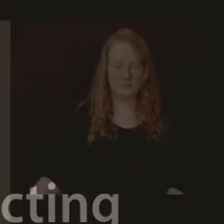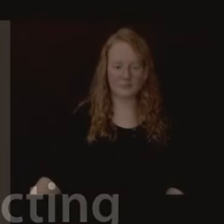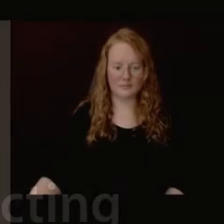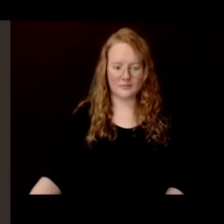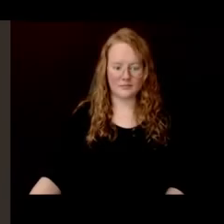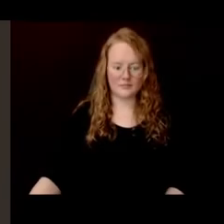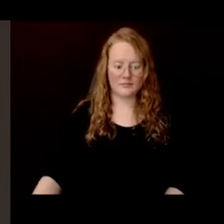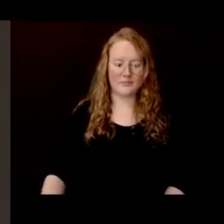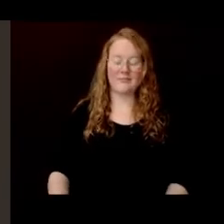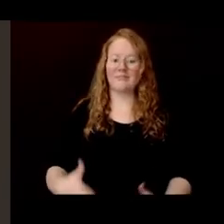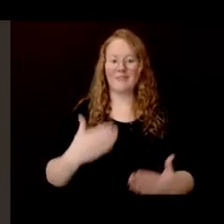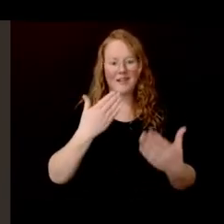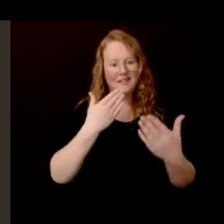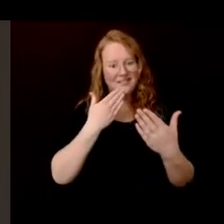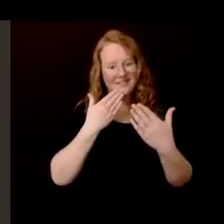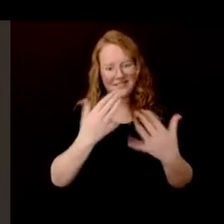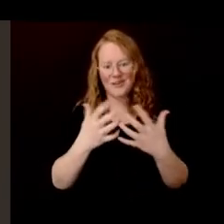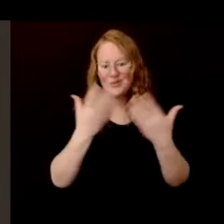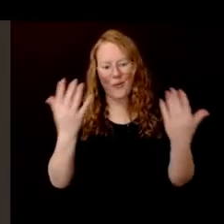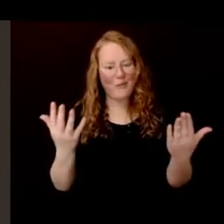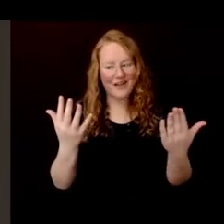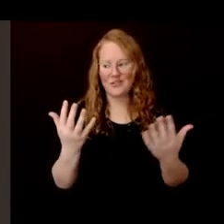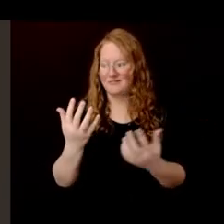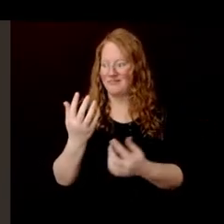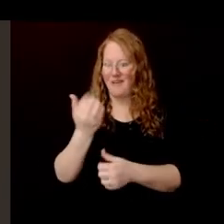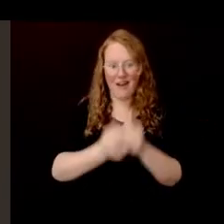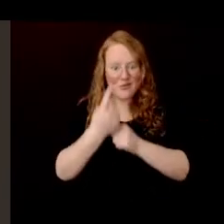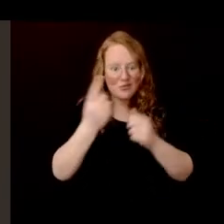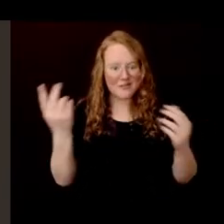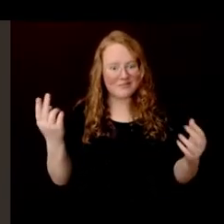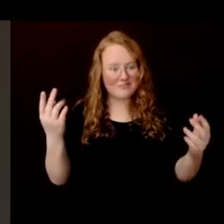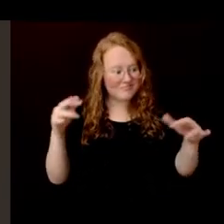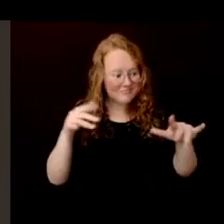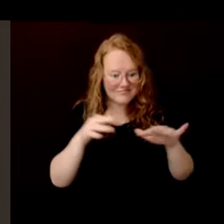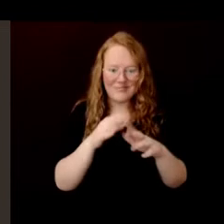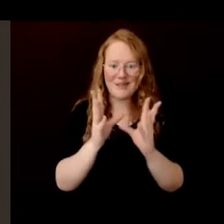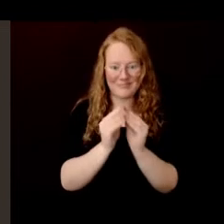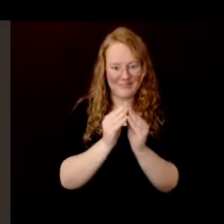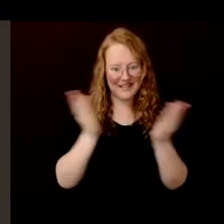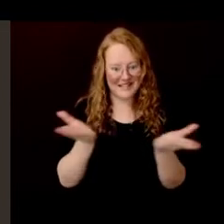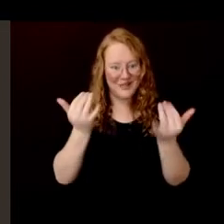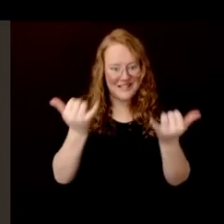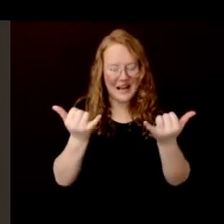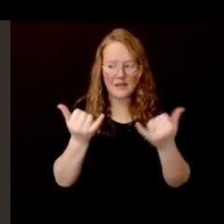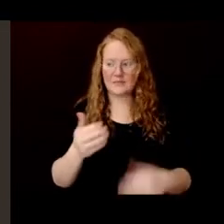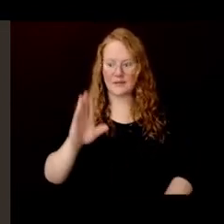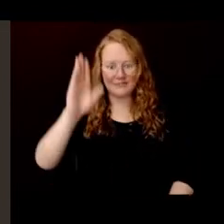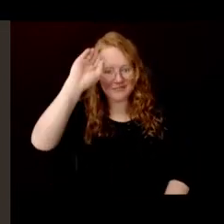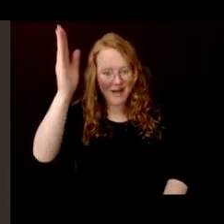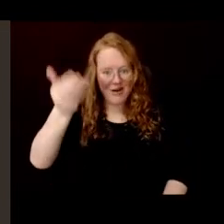Thanks so much to everyone for joining us today. Hello, and welcome to the Missouri Botanical Garden.